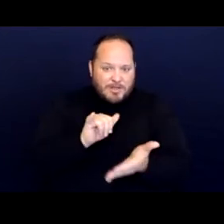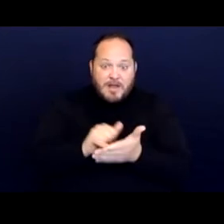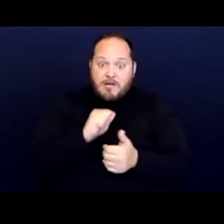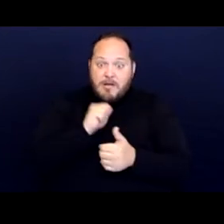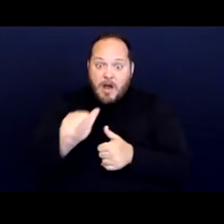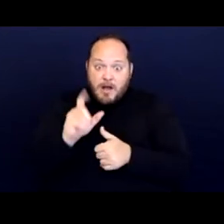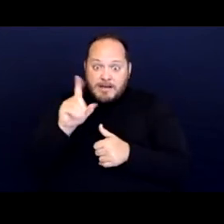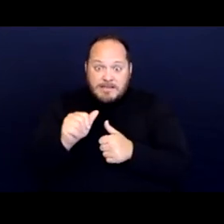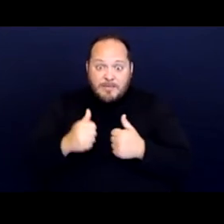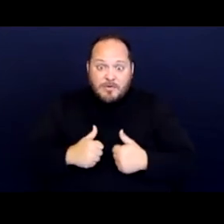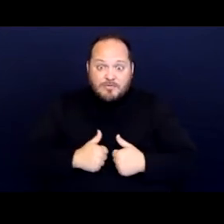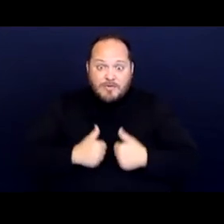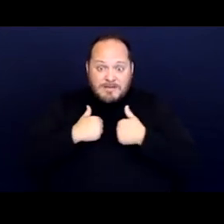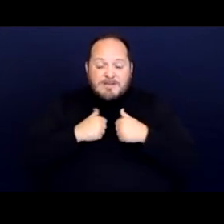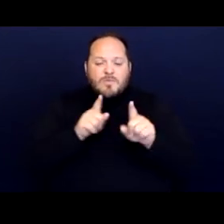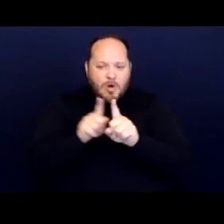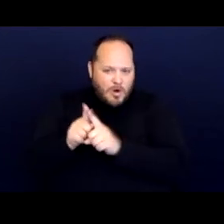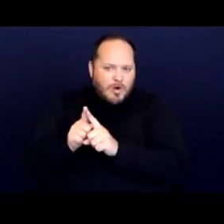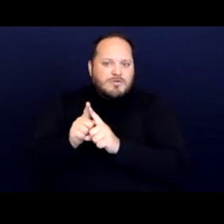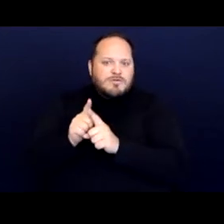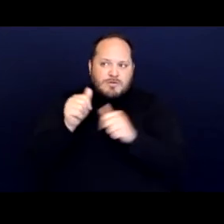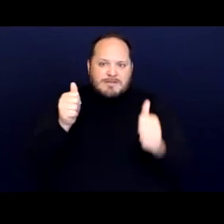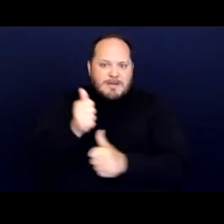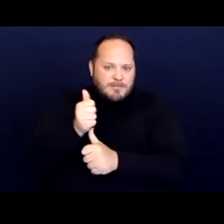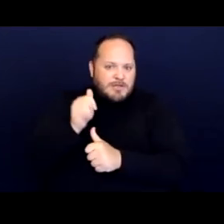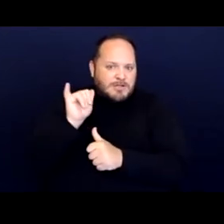were also subject to the nuisance ordinance,